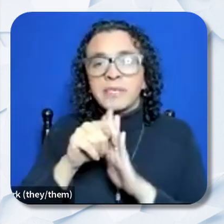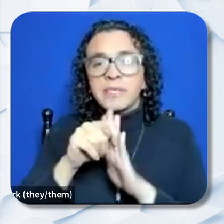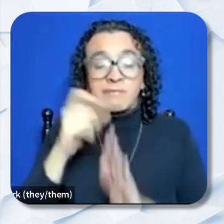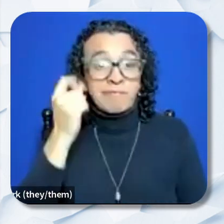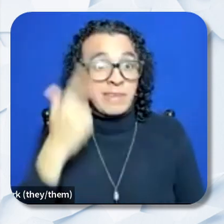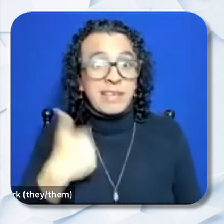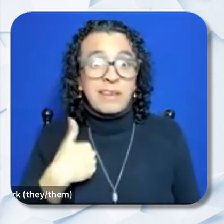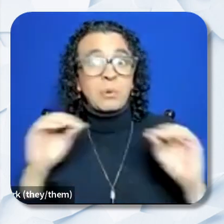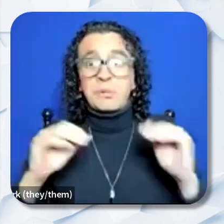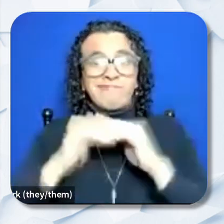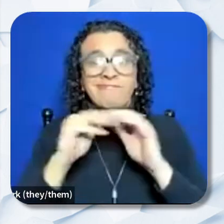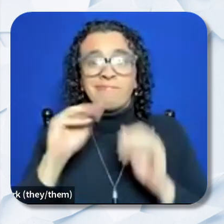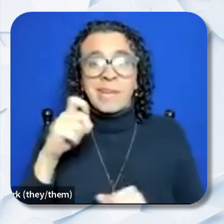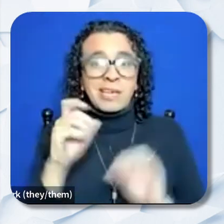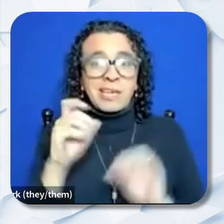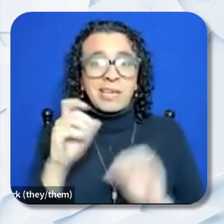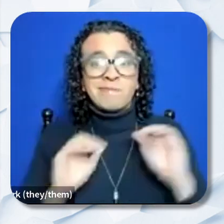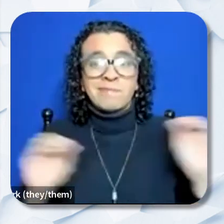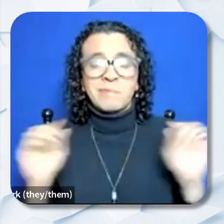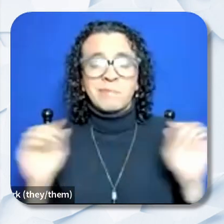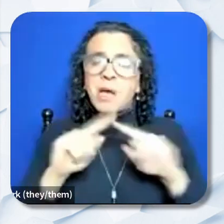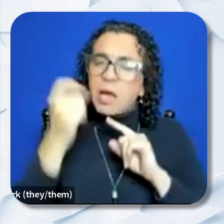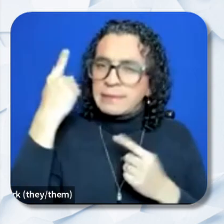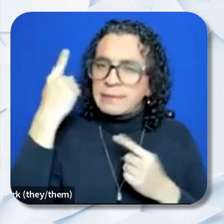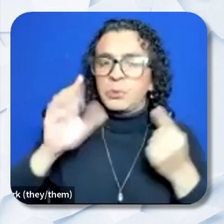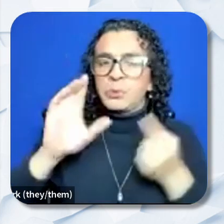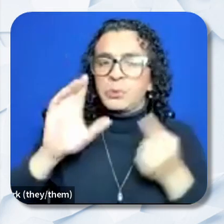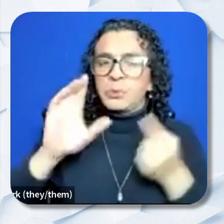consider when\ making your budget that unless you are applying for the ADR Leads specifically,